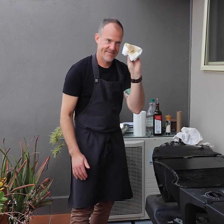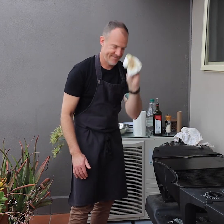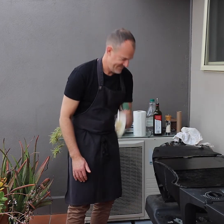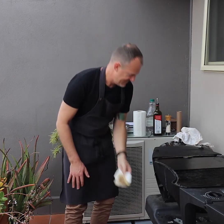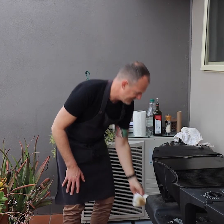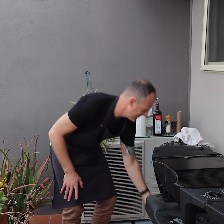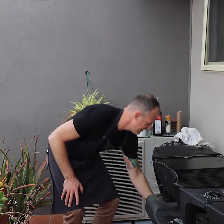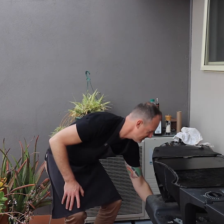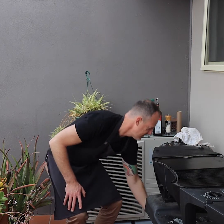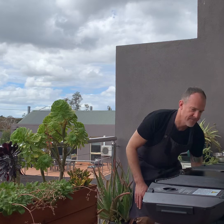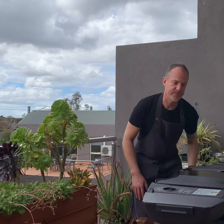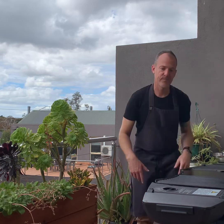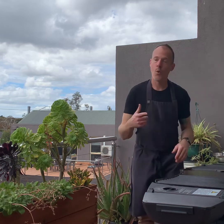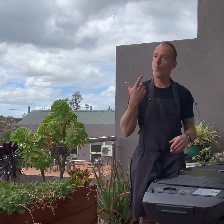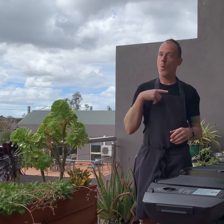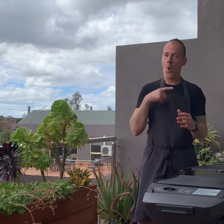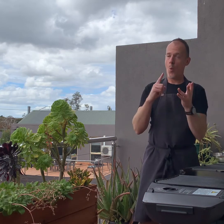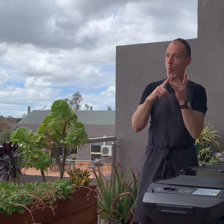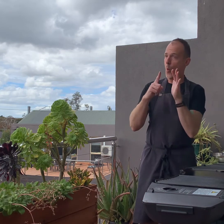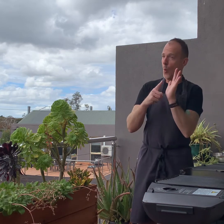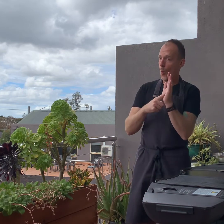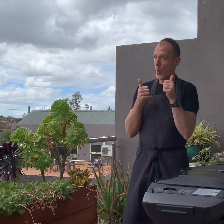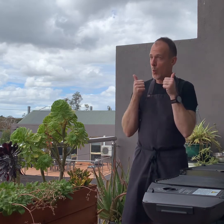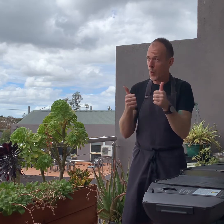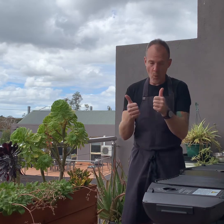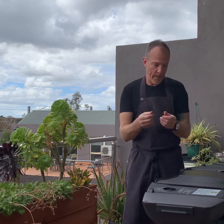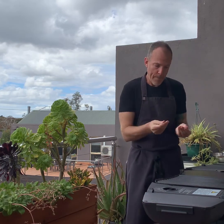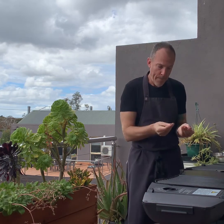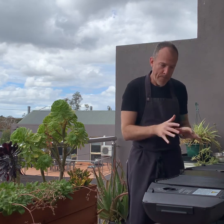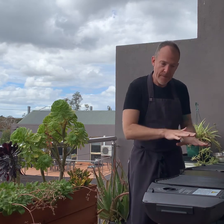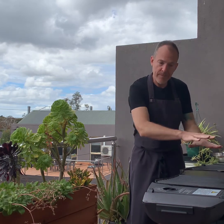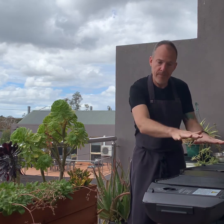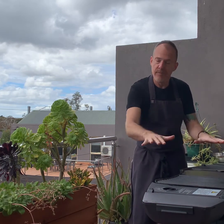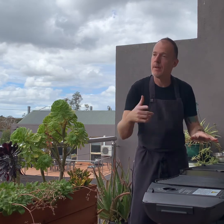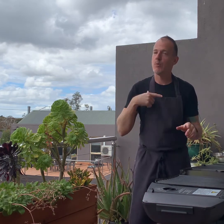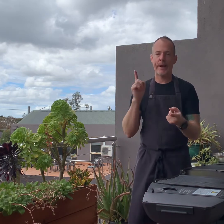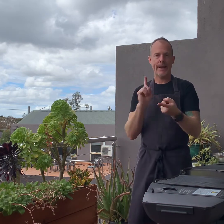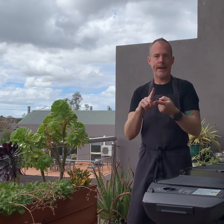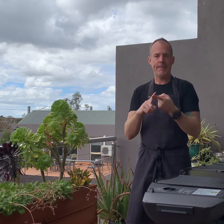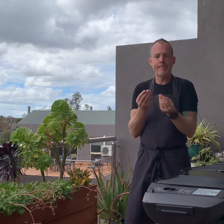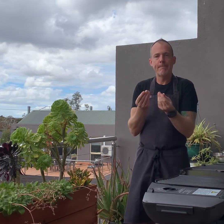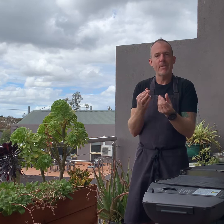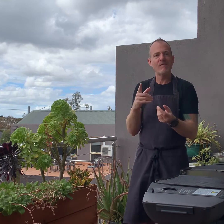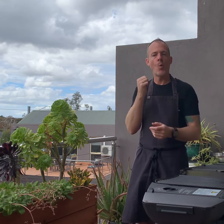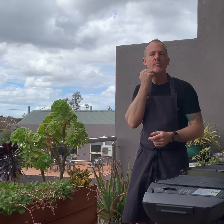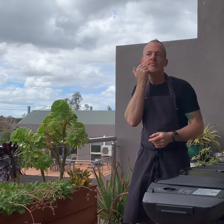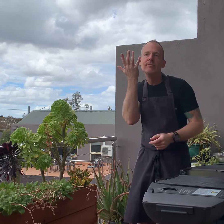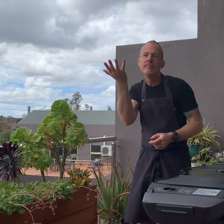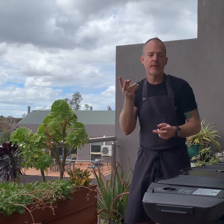It is good to keep you BBQ well oiled for future use.